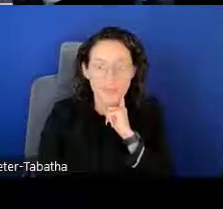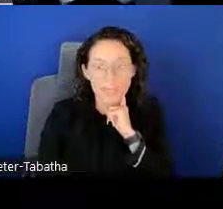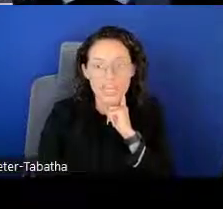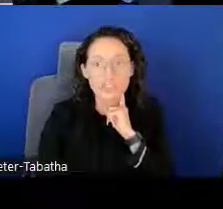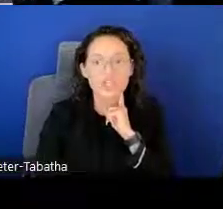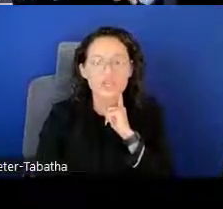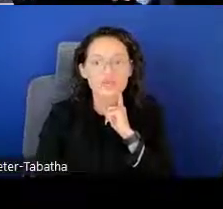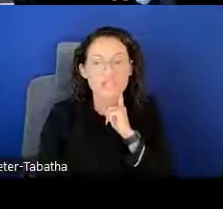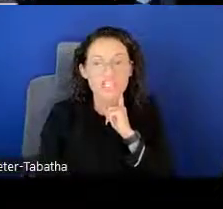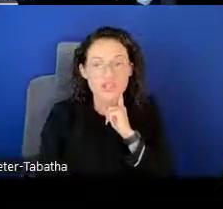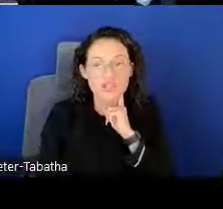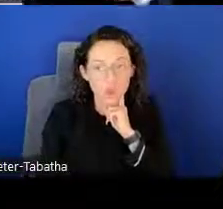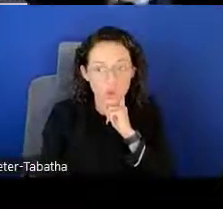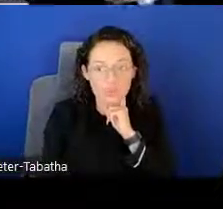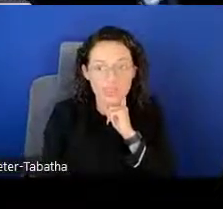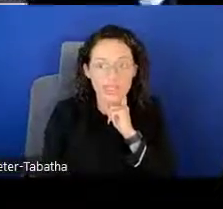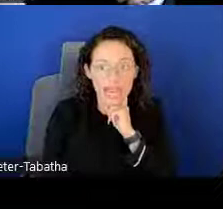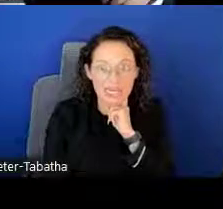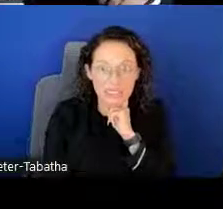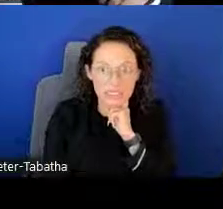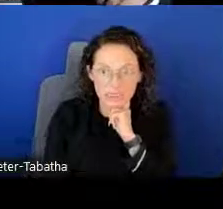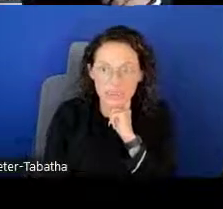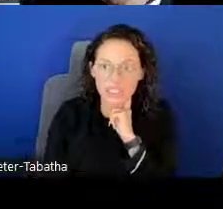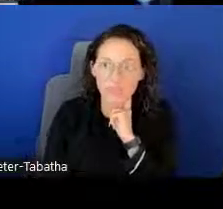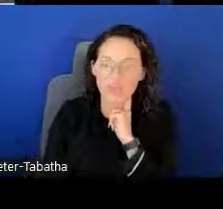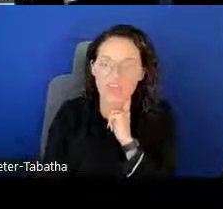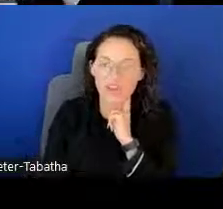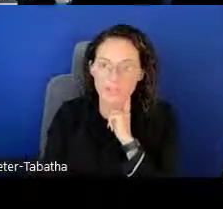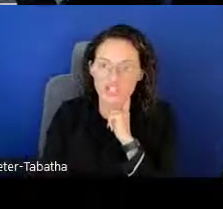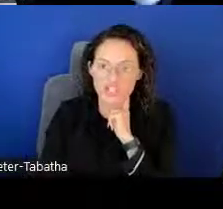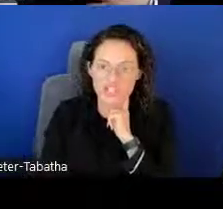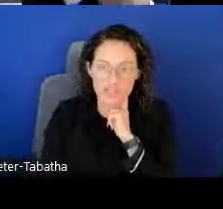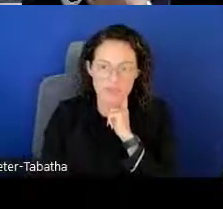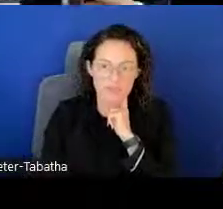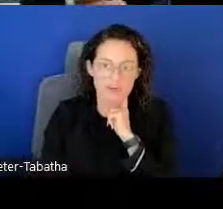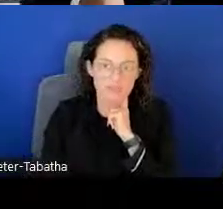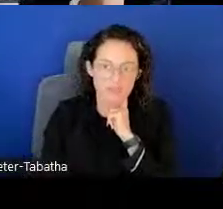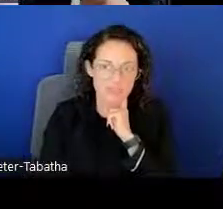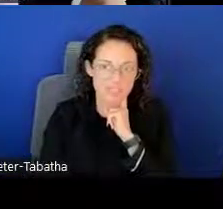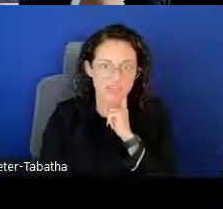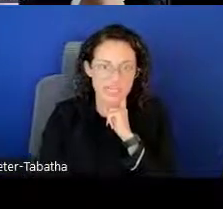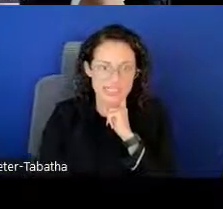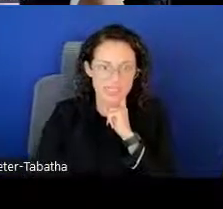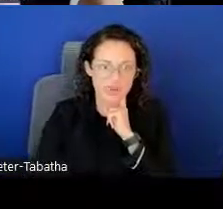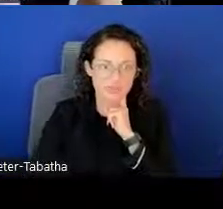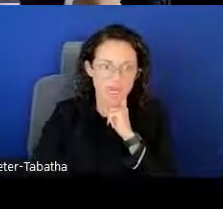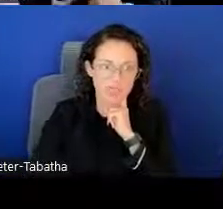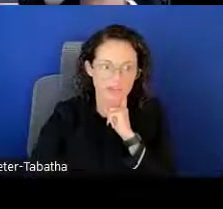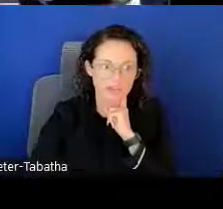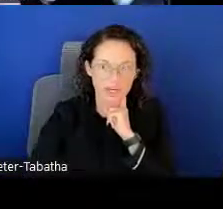Make sure that your research goals align clearly with their mission statement of that specific IC you're applying for.